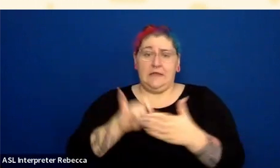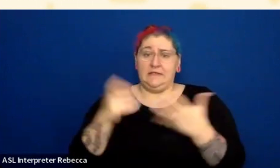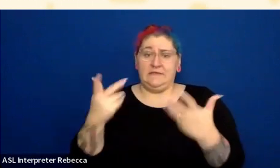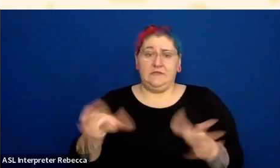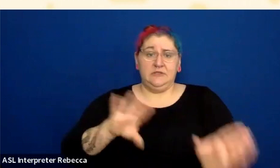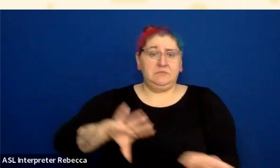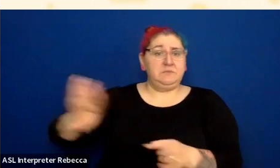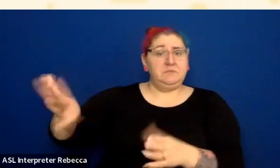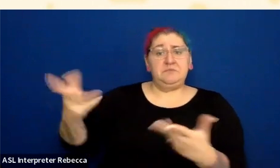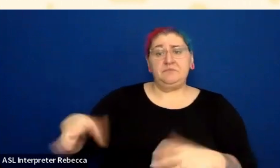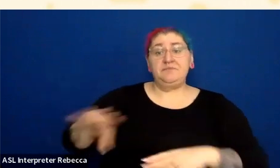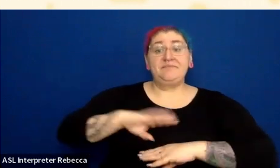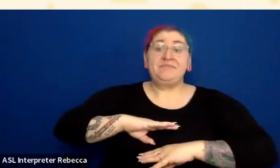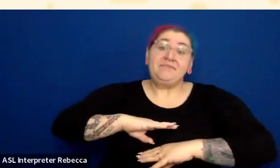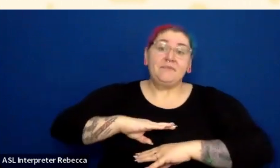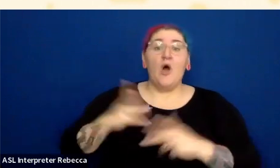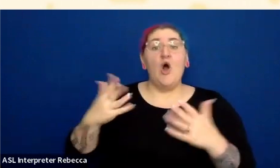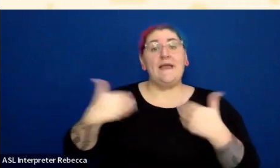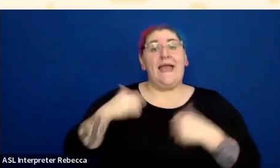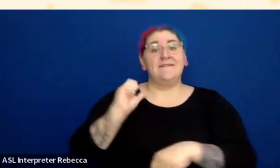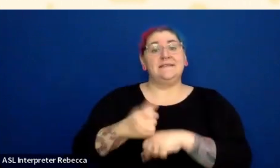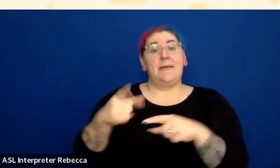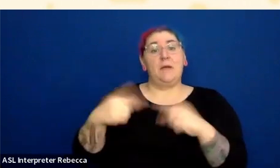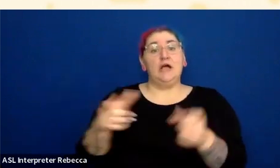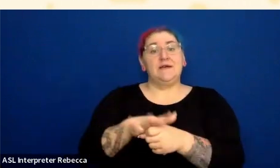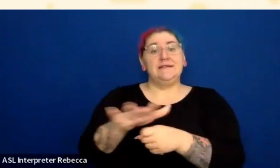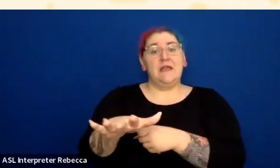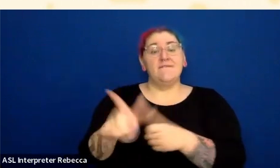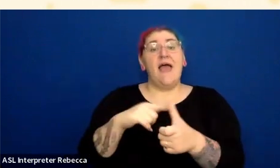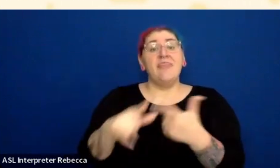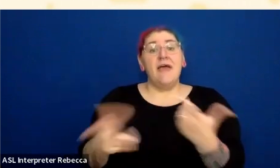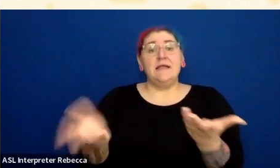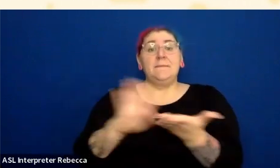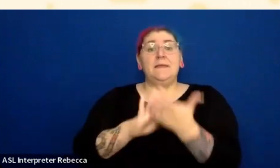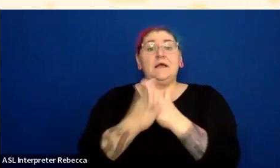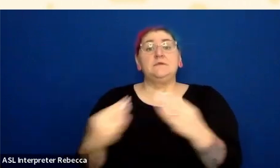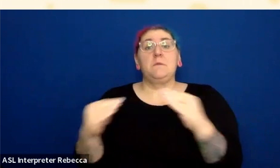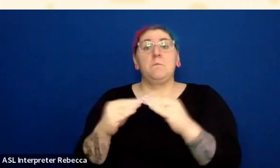If it has enough contrast and it gets darker on the background, it's going to have more contrast.